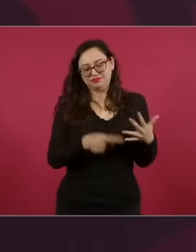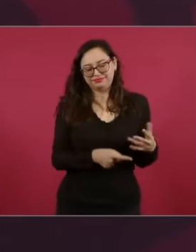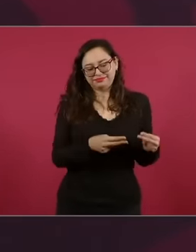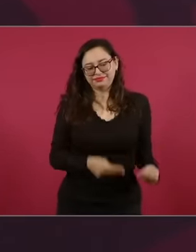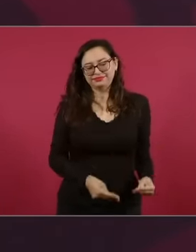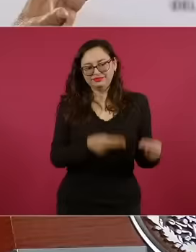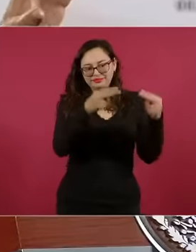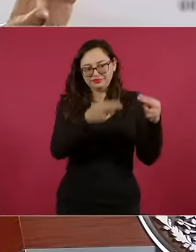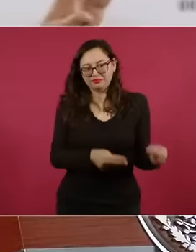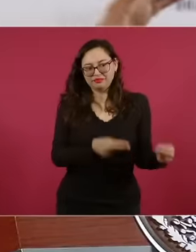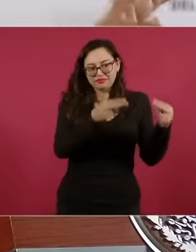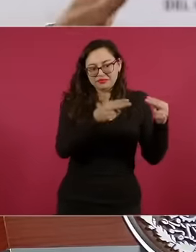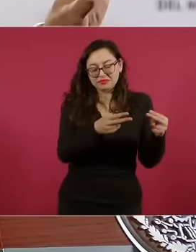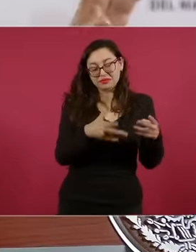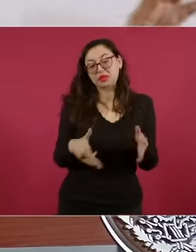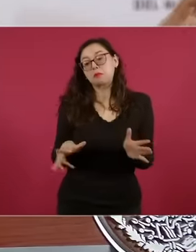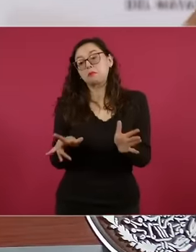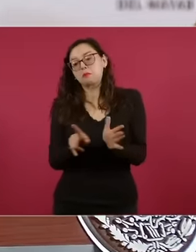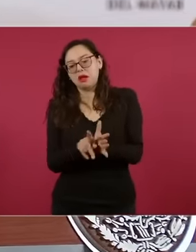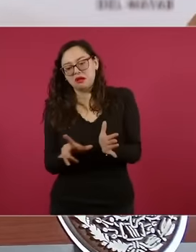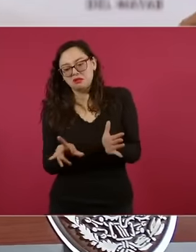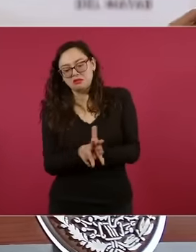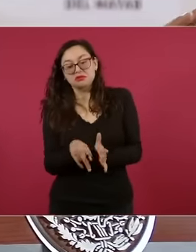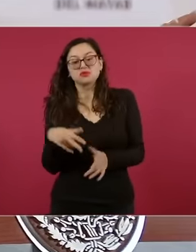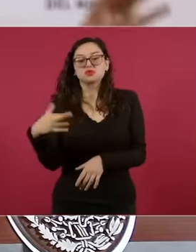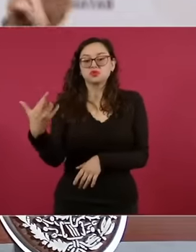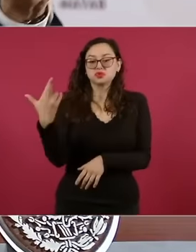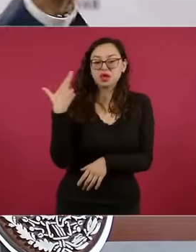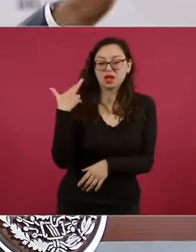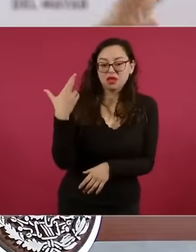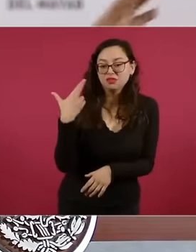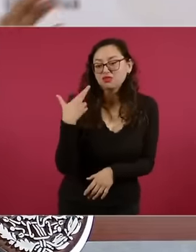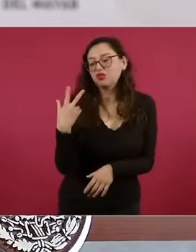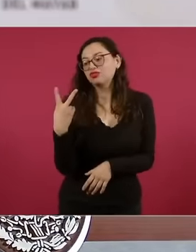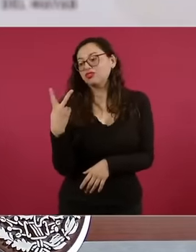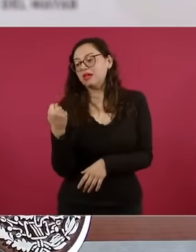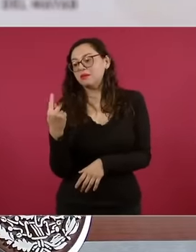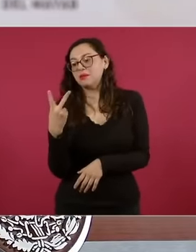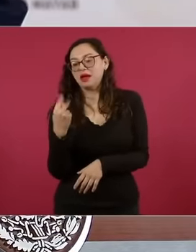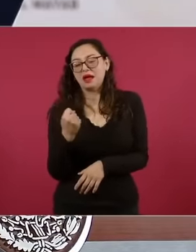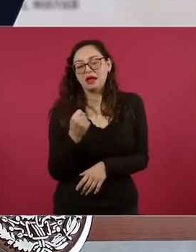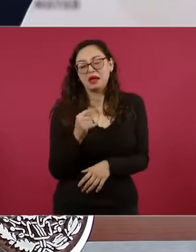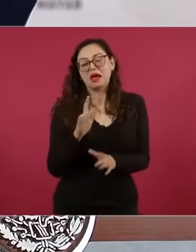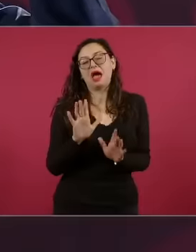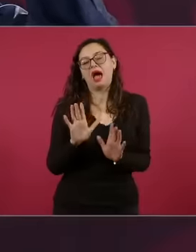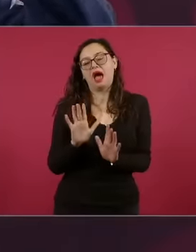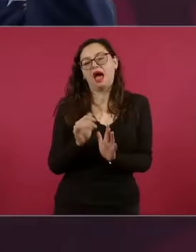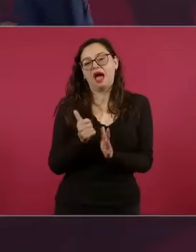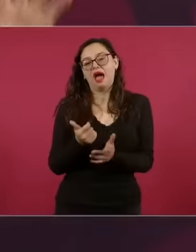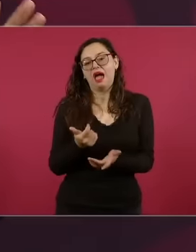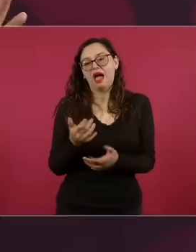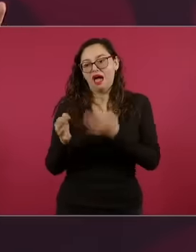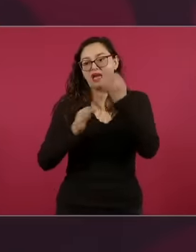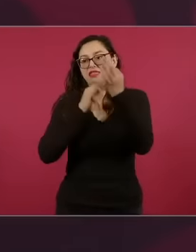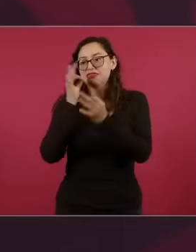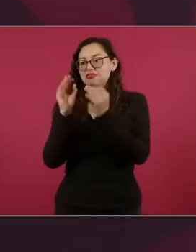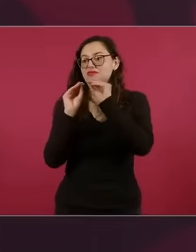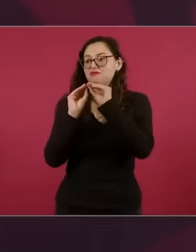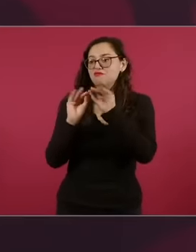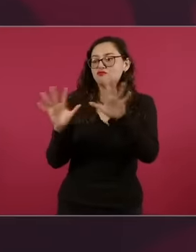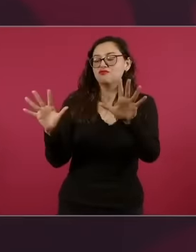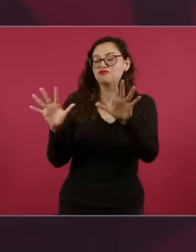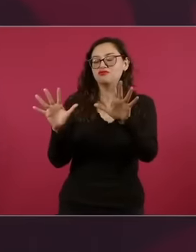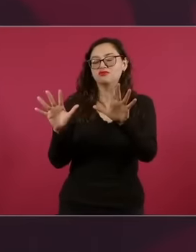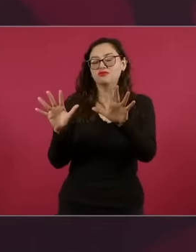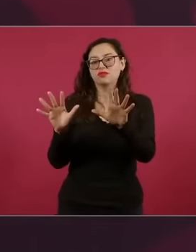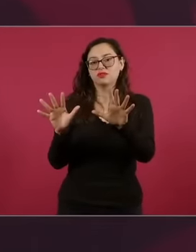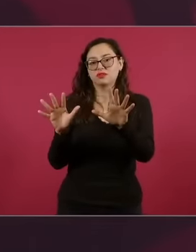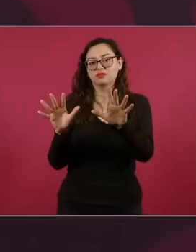the radio networks and the television channels because Apart from that, they have